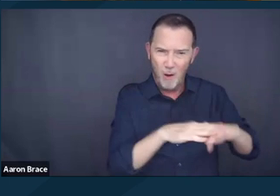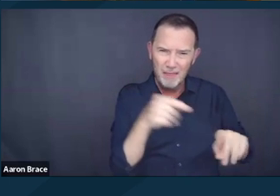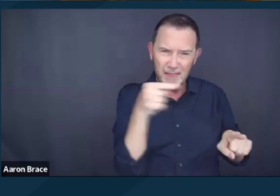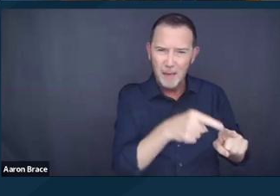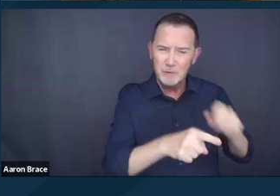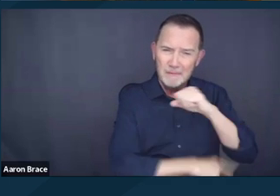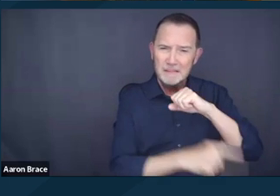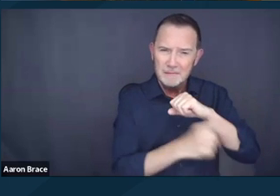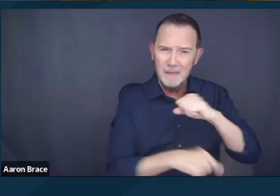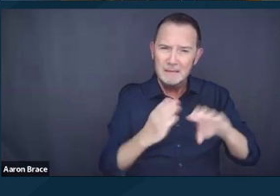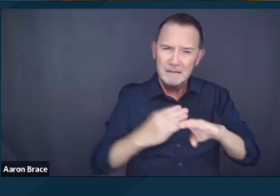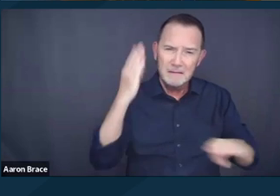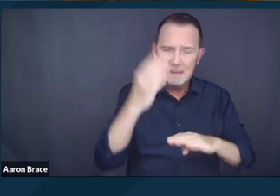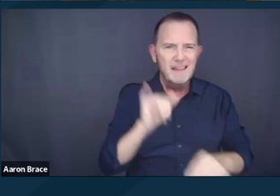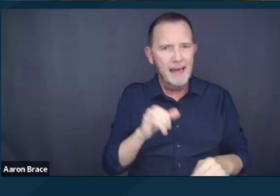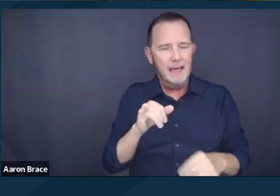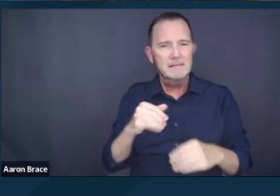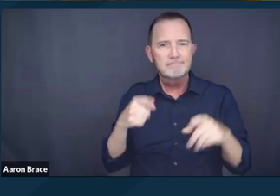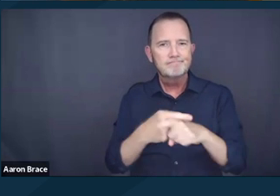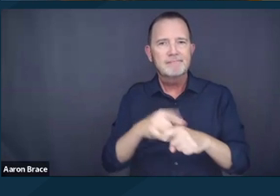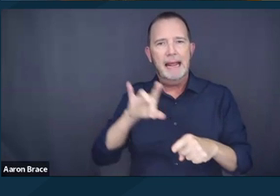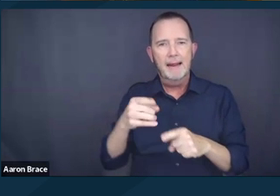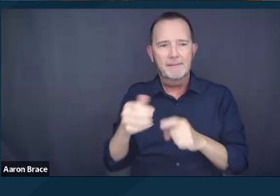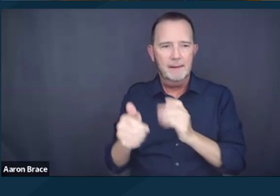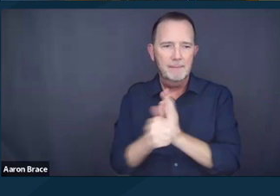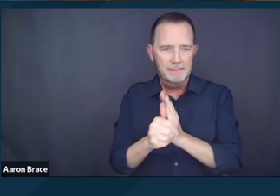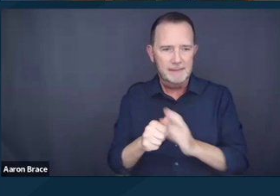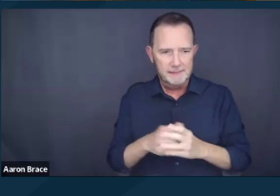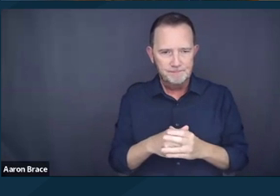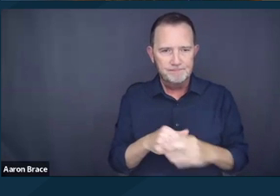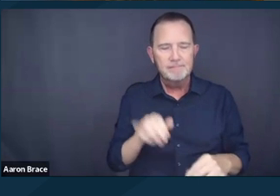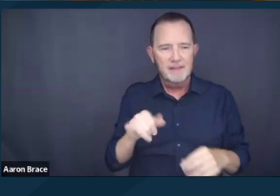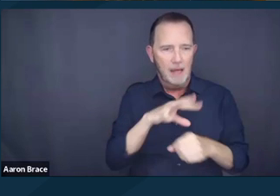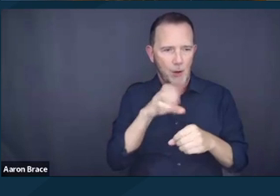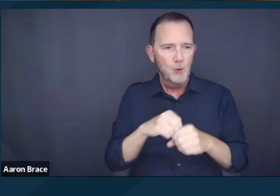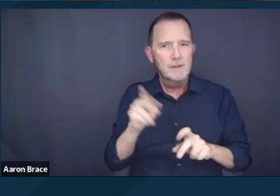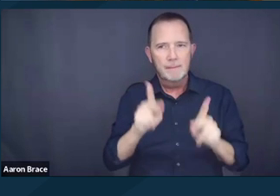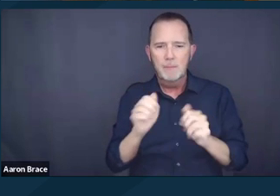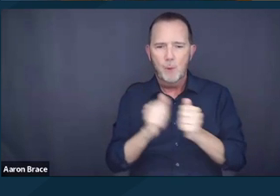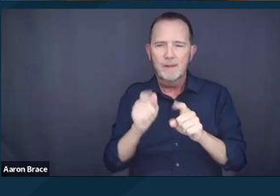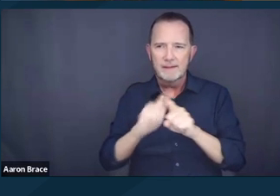and others inflicted by the intersections of marginalized experiences. Next slide please.